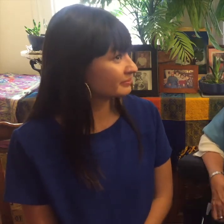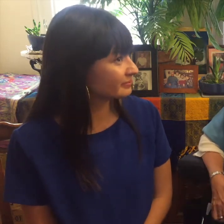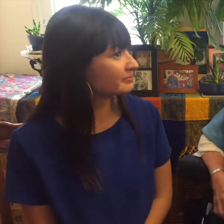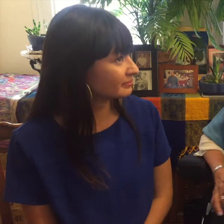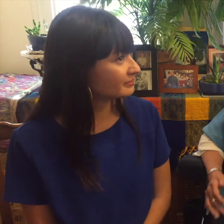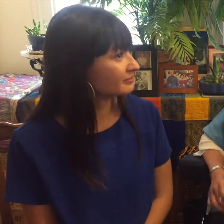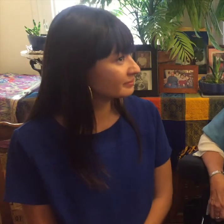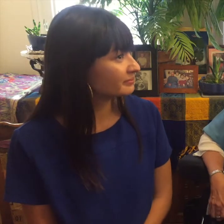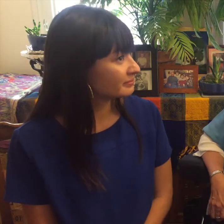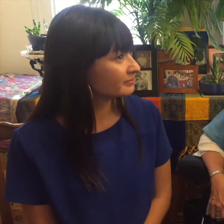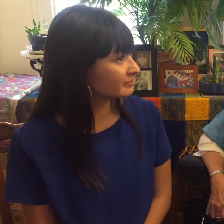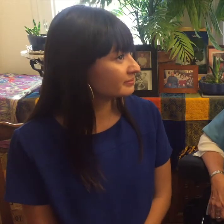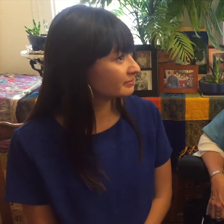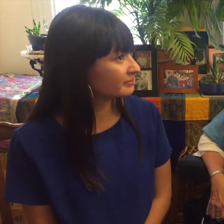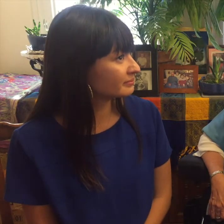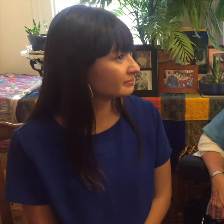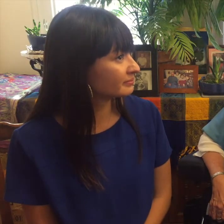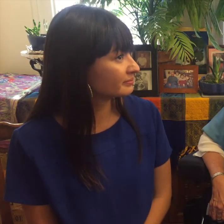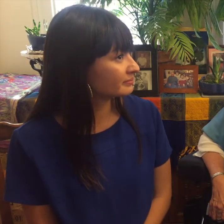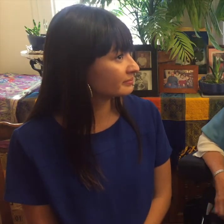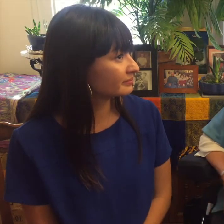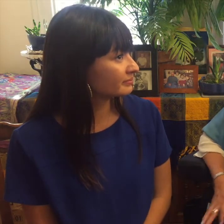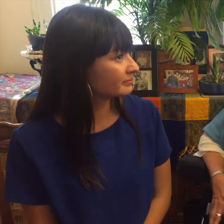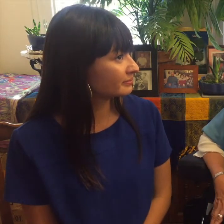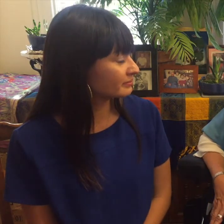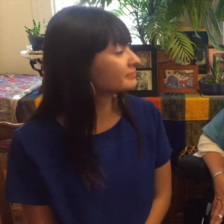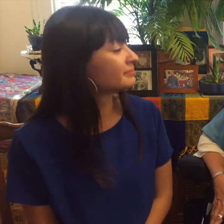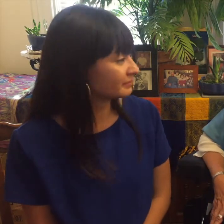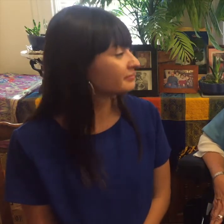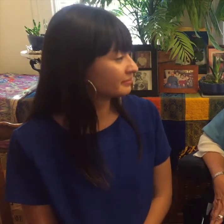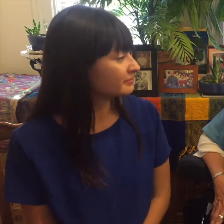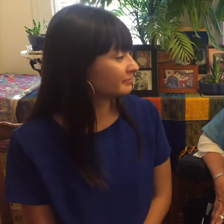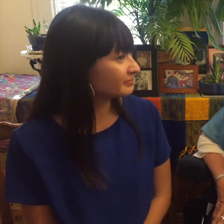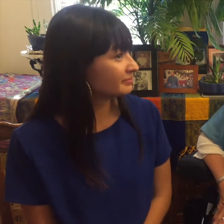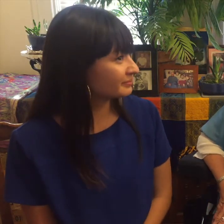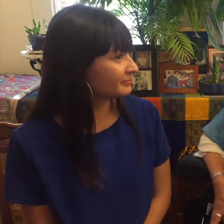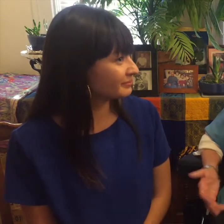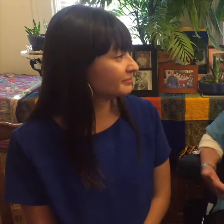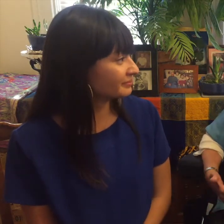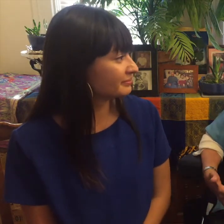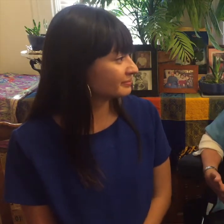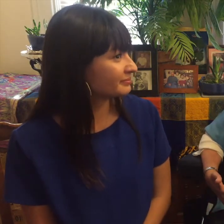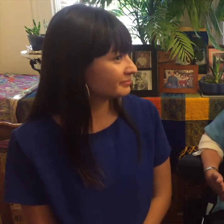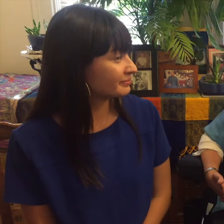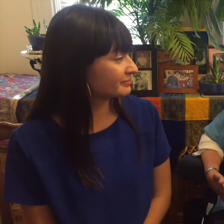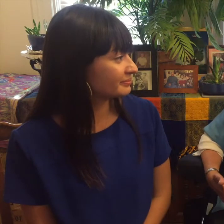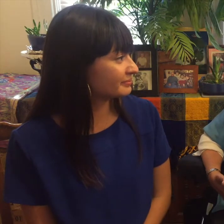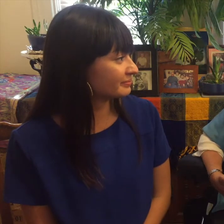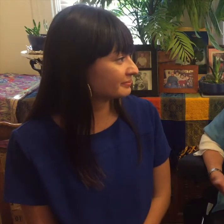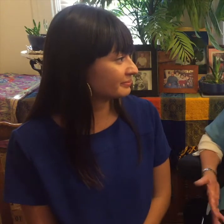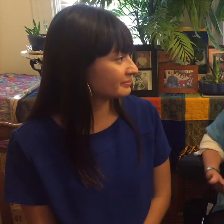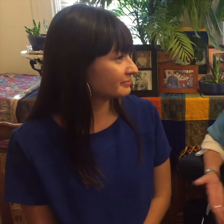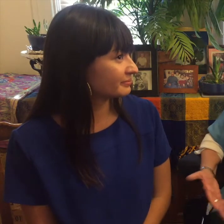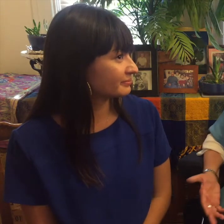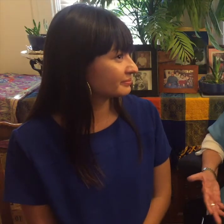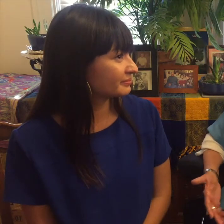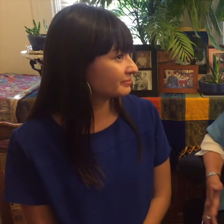were not going to learn how to communicate and we all know that was ridiculous so they kept teaching me sign language because it was the way that we